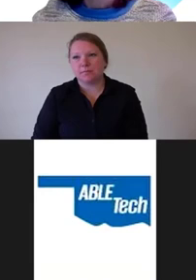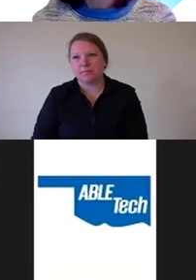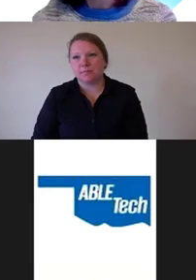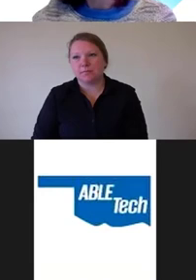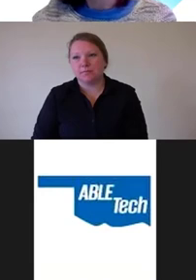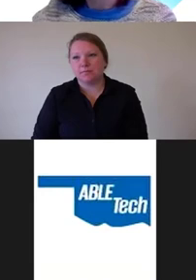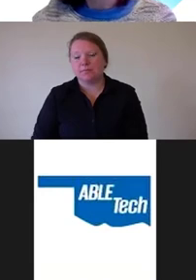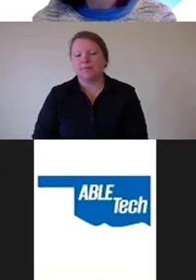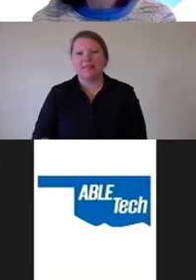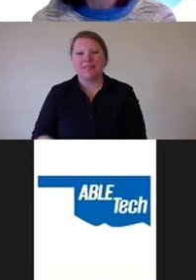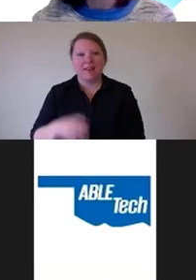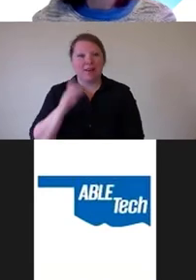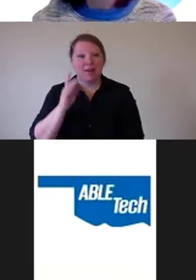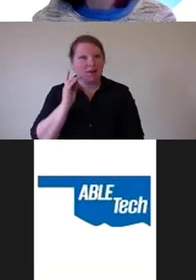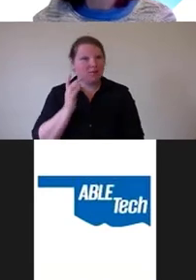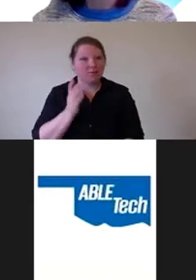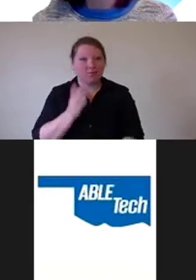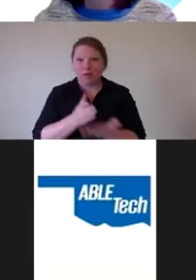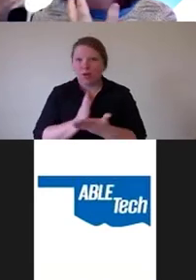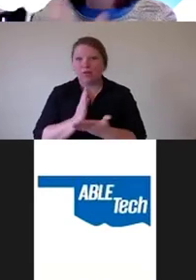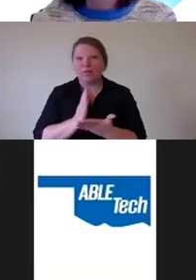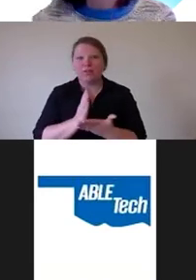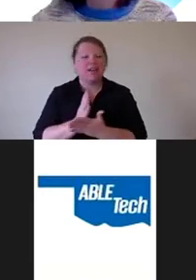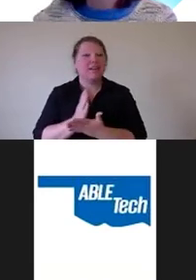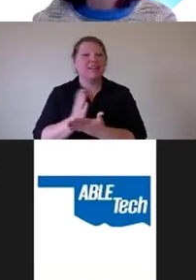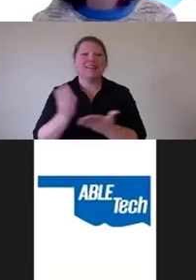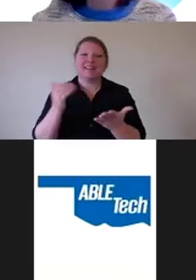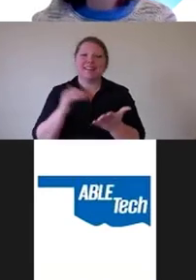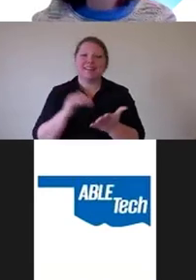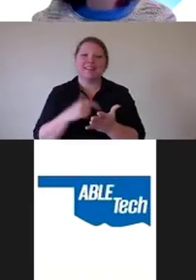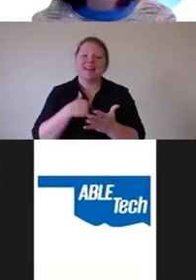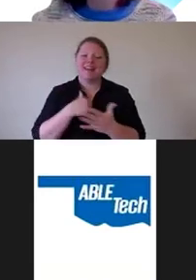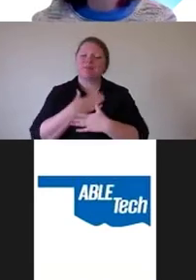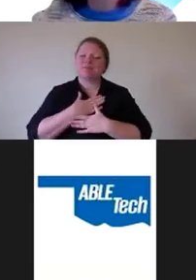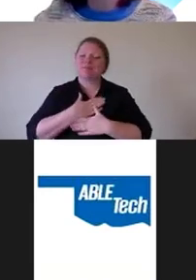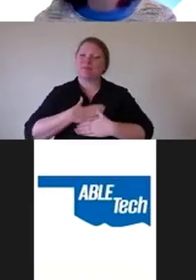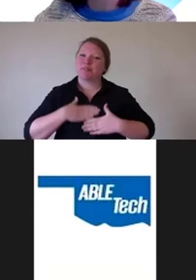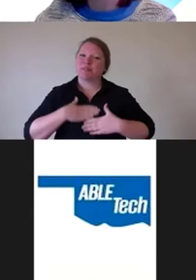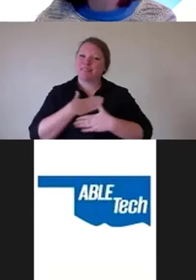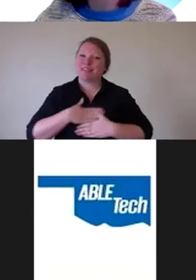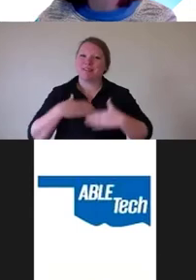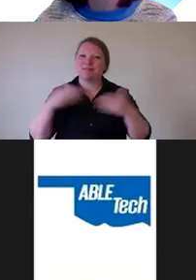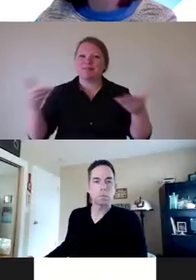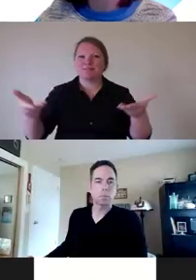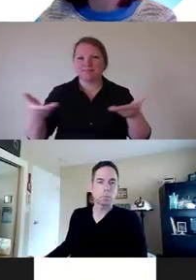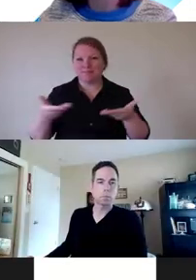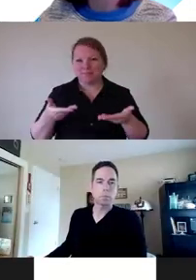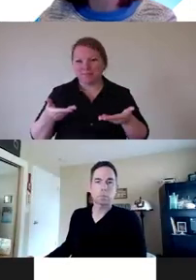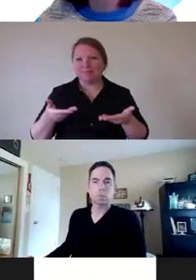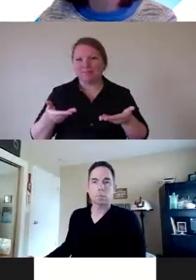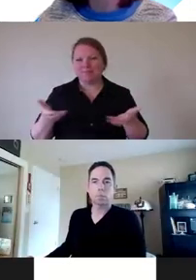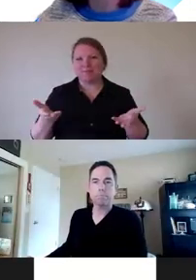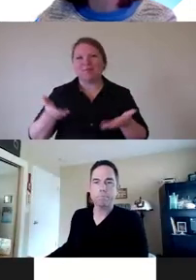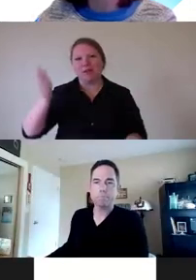All ready then, once again, I appreciate the invitation to come here and talk to you about this,